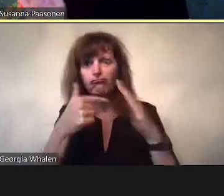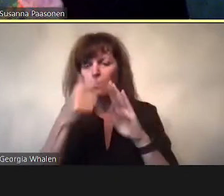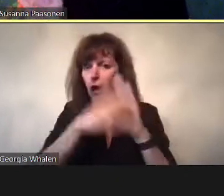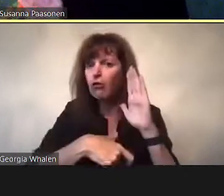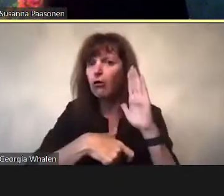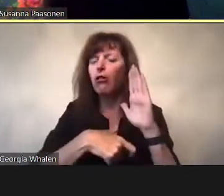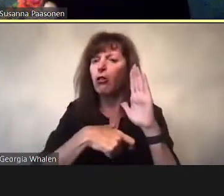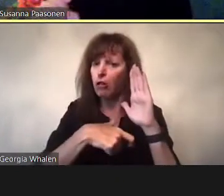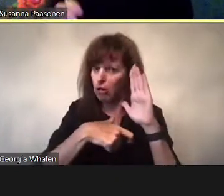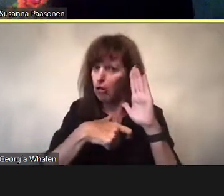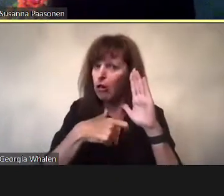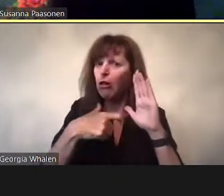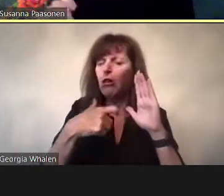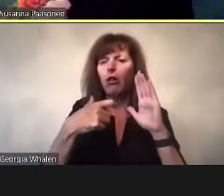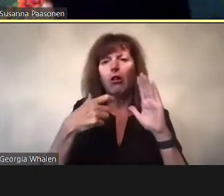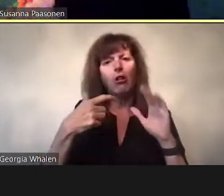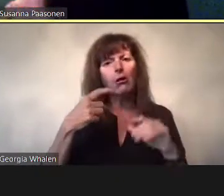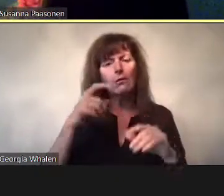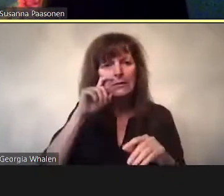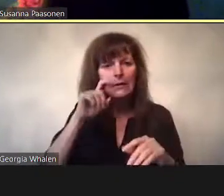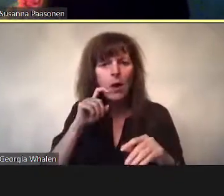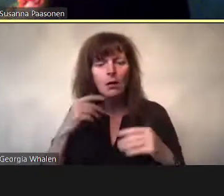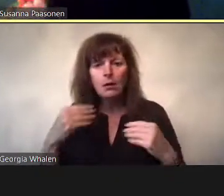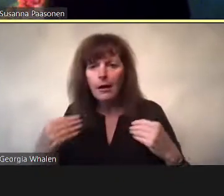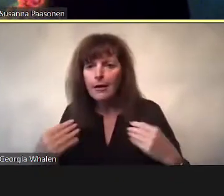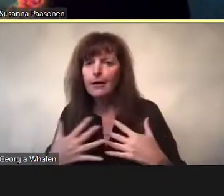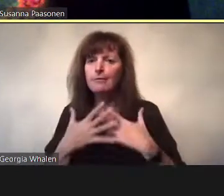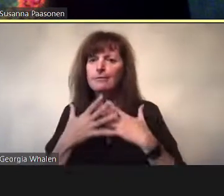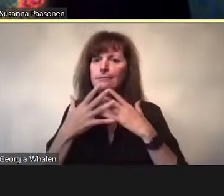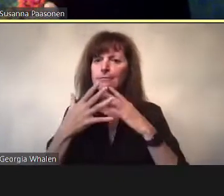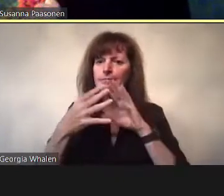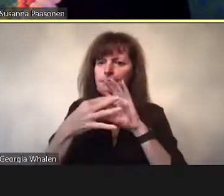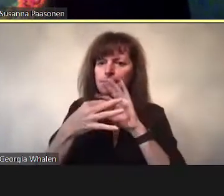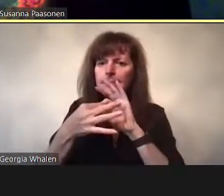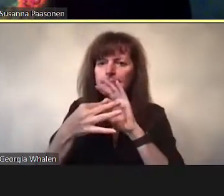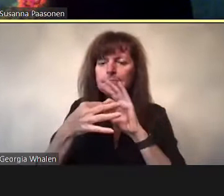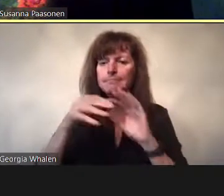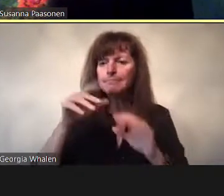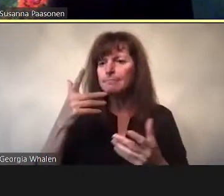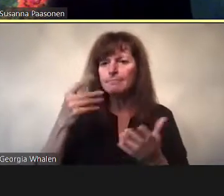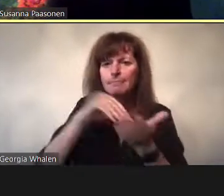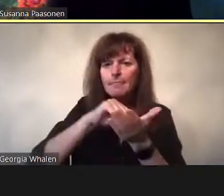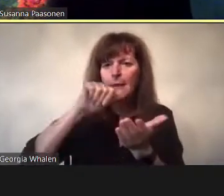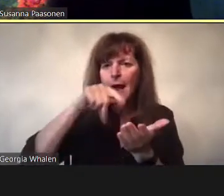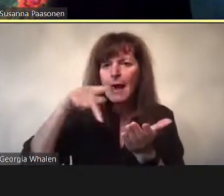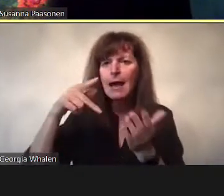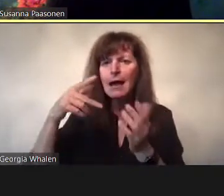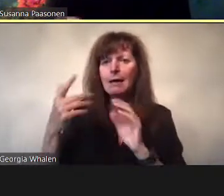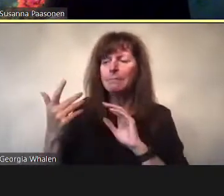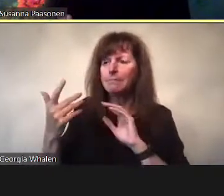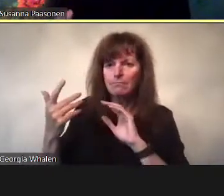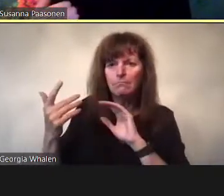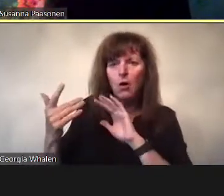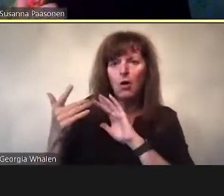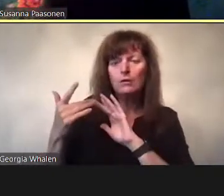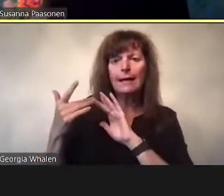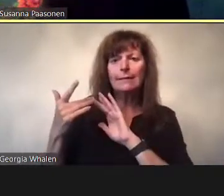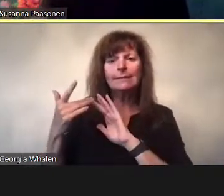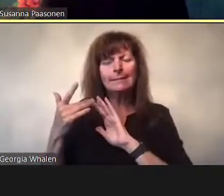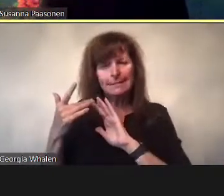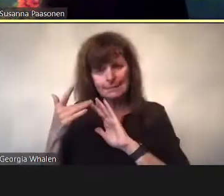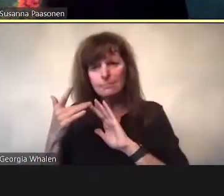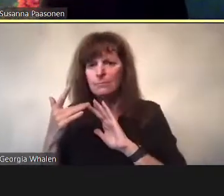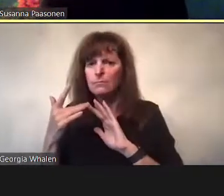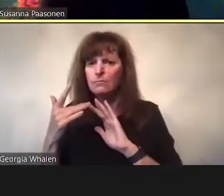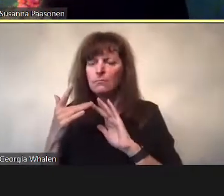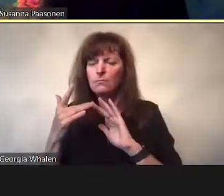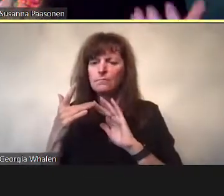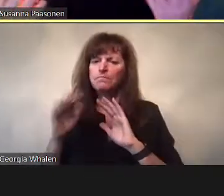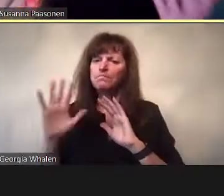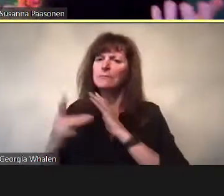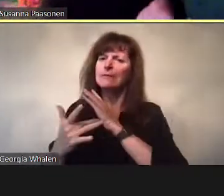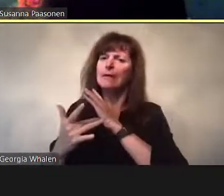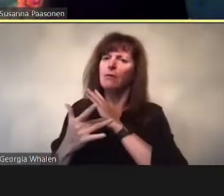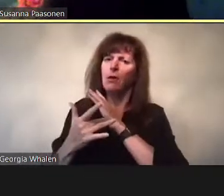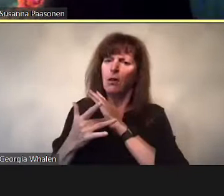and some articles are already out.